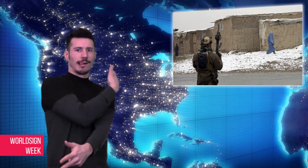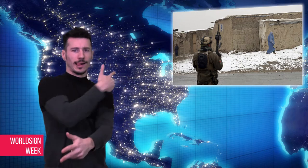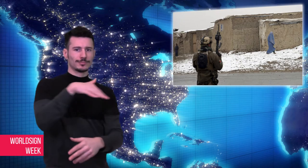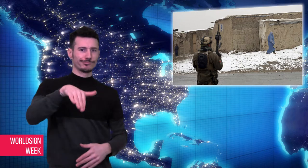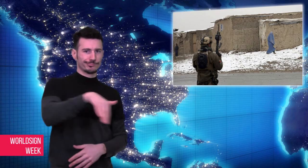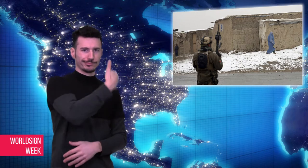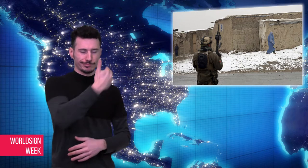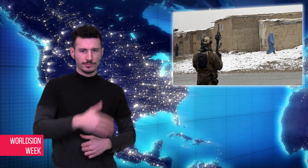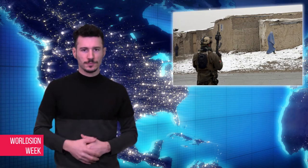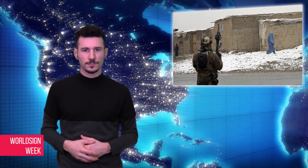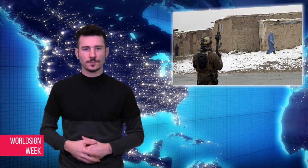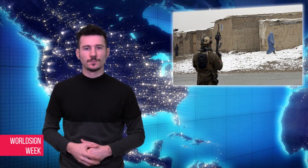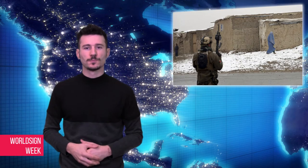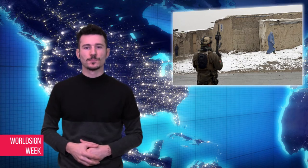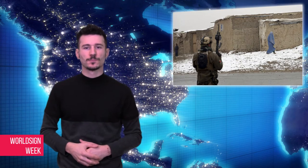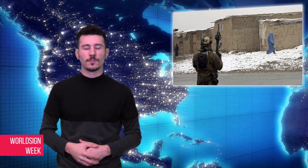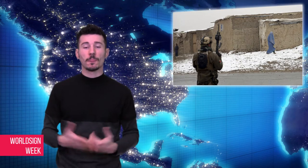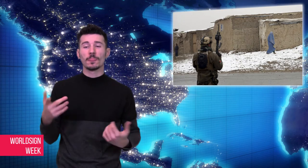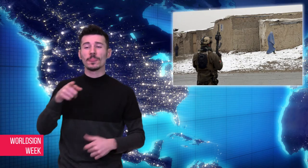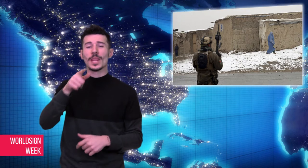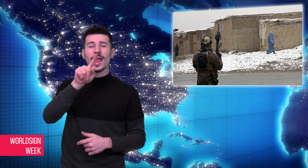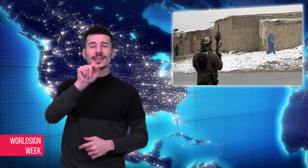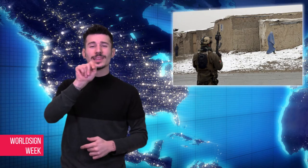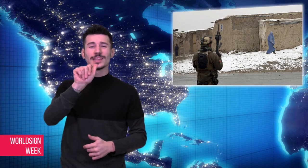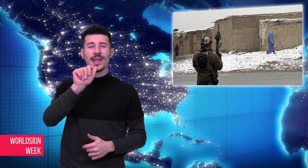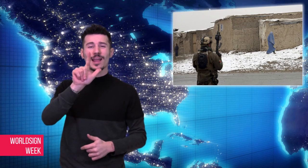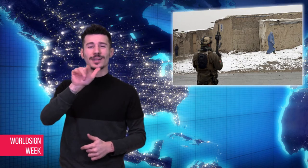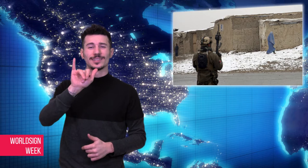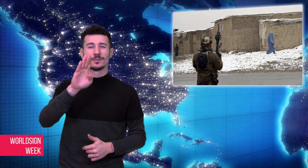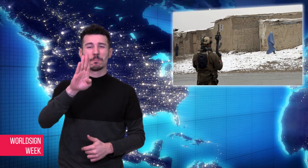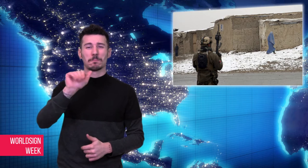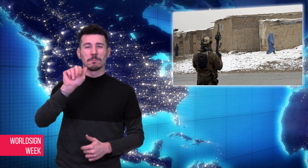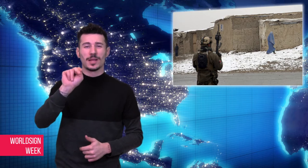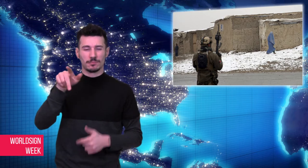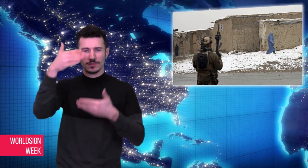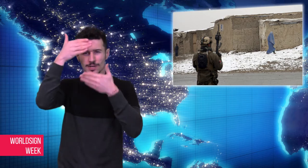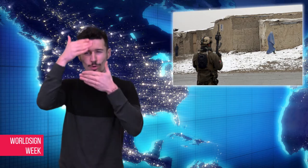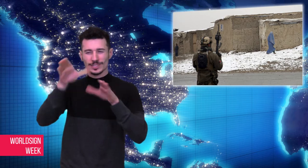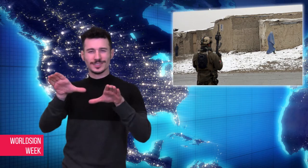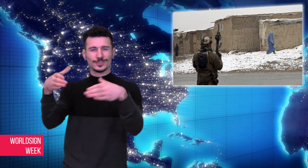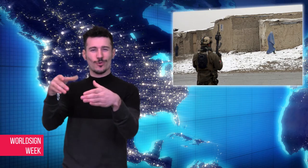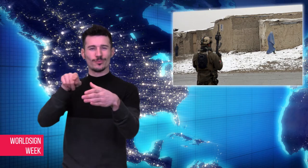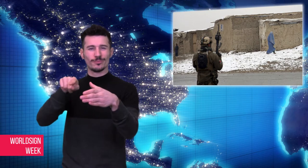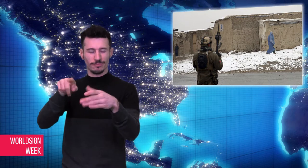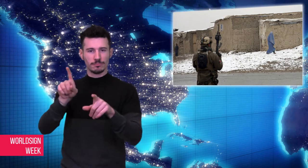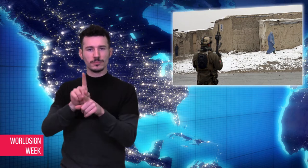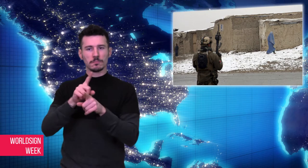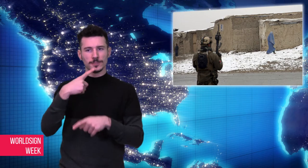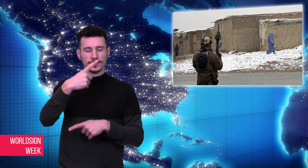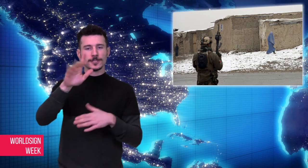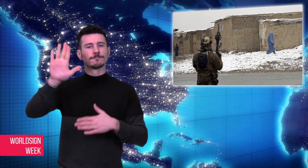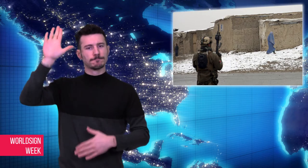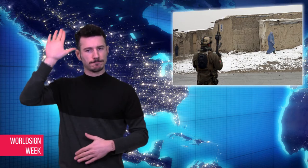“indicating some of the attackers escaped.” Taliban has claimed